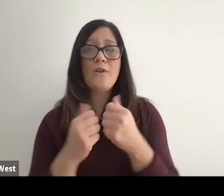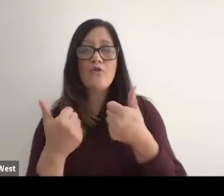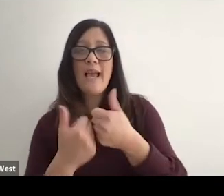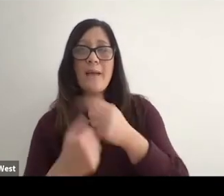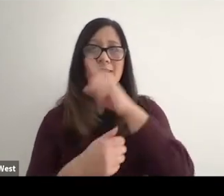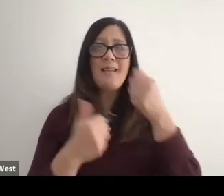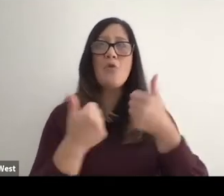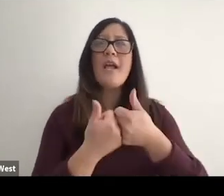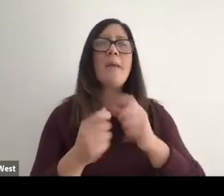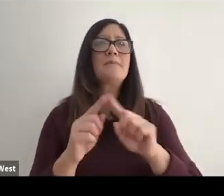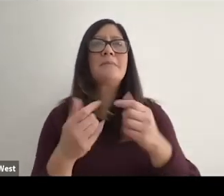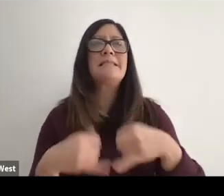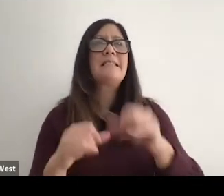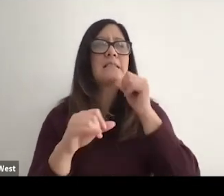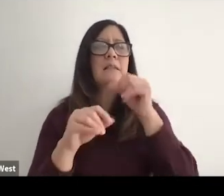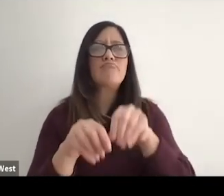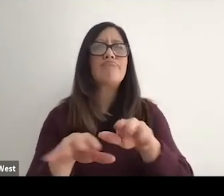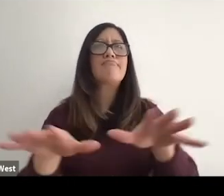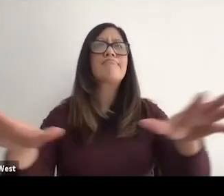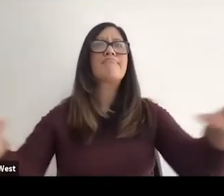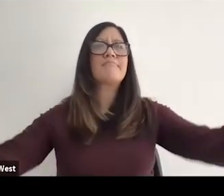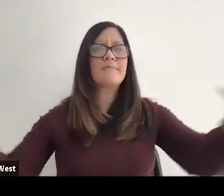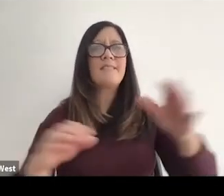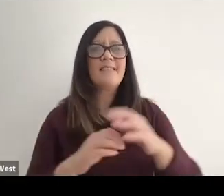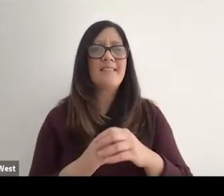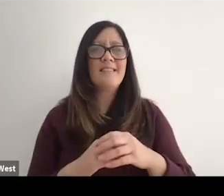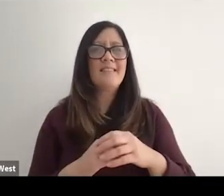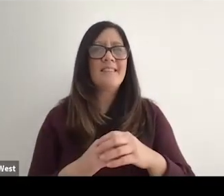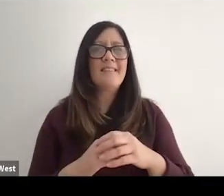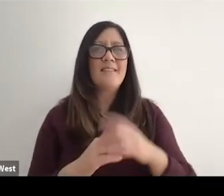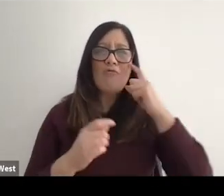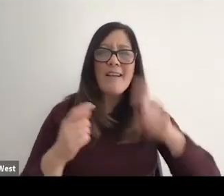Games, but it's not a household name yet. Because we're not like